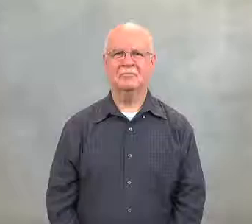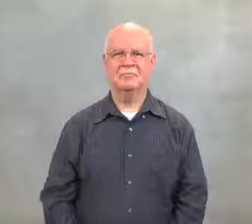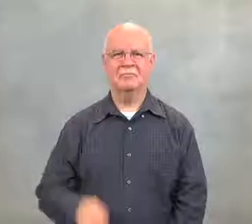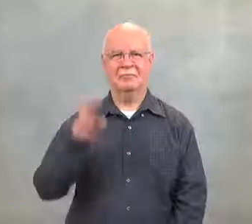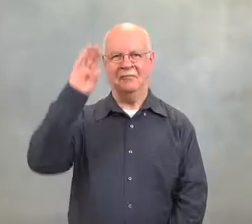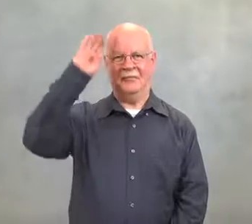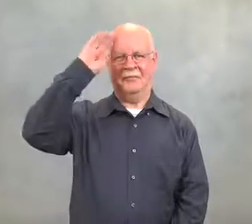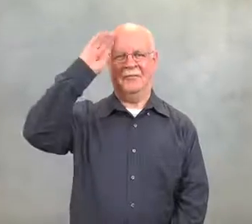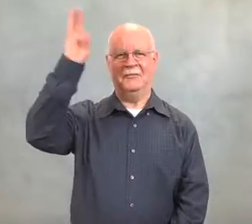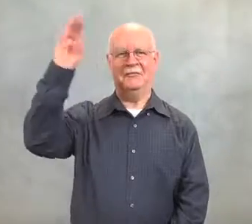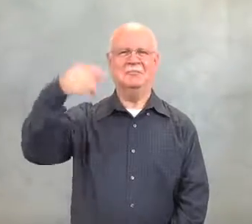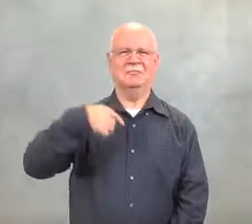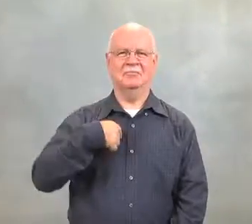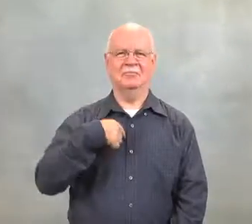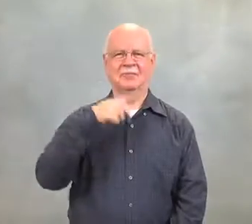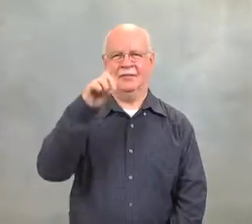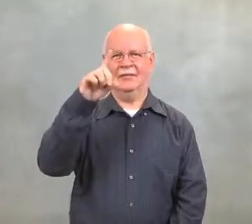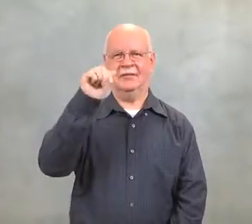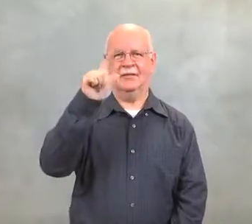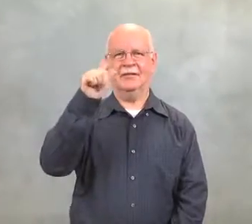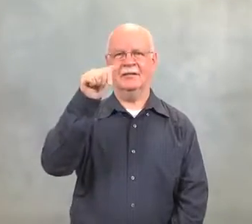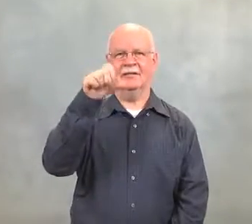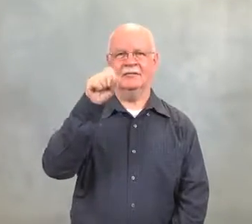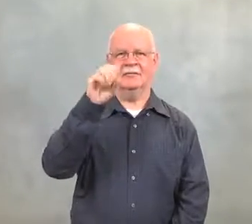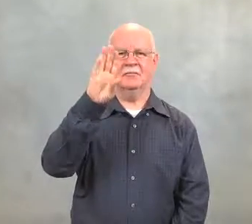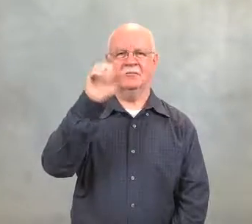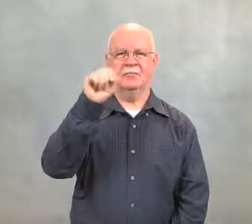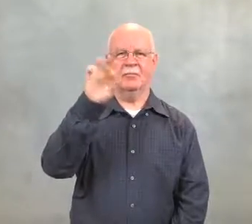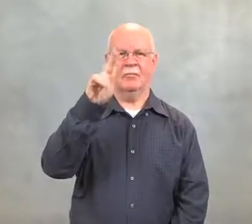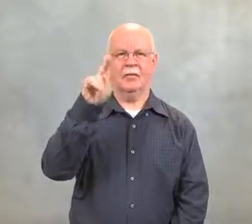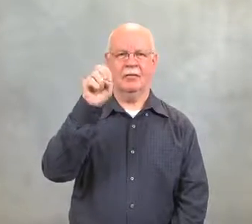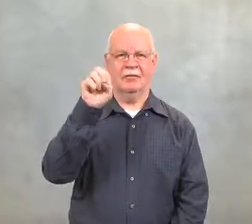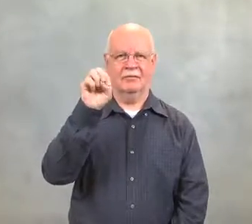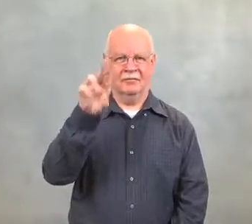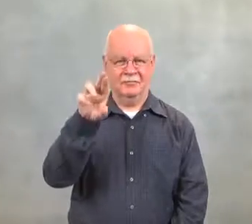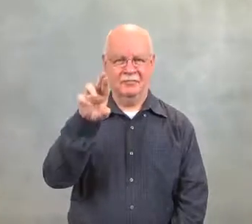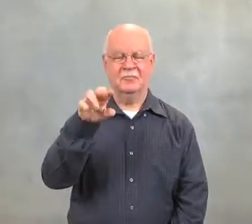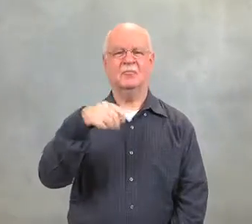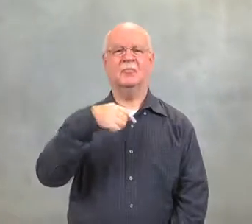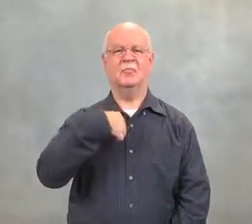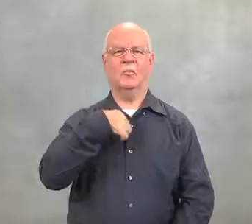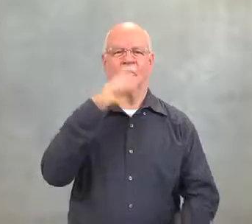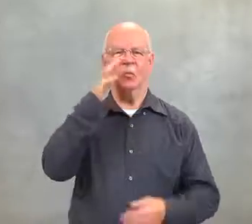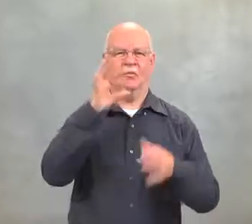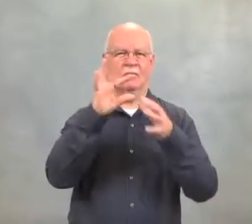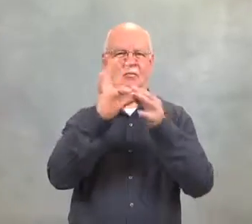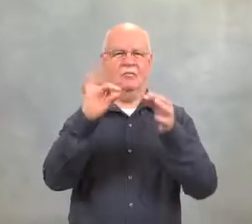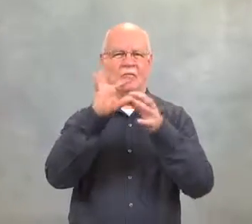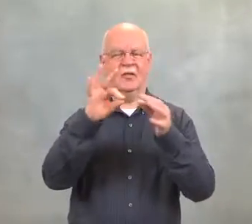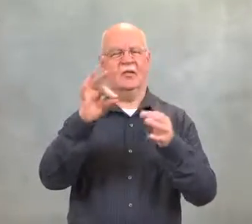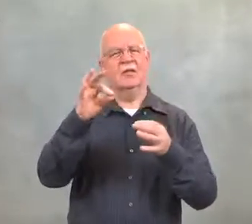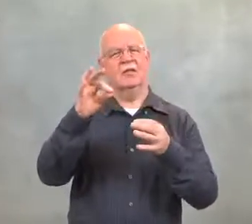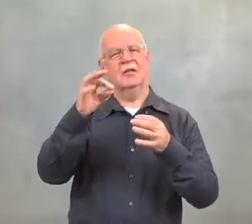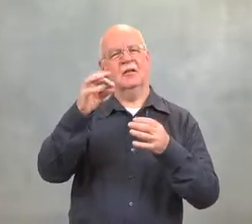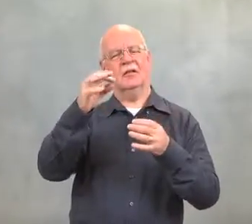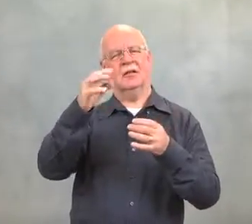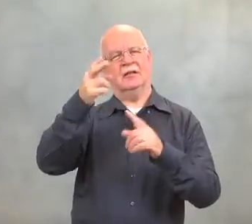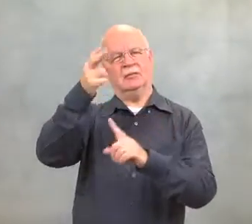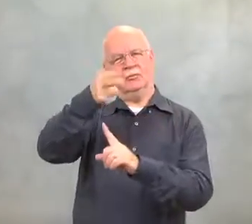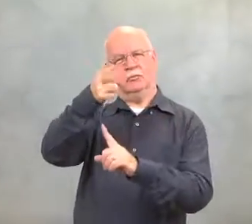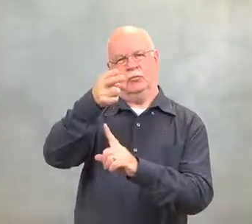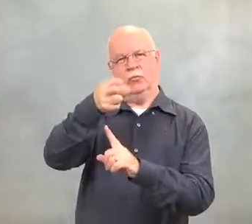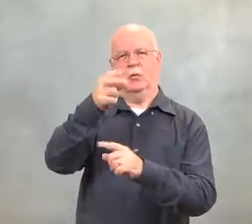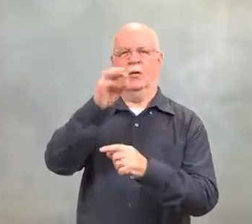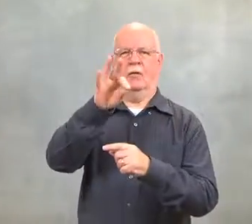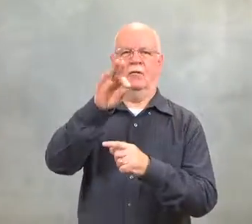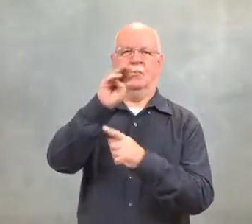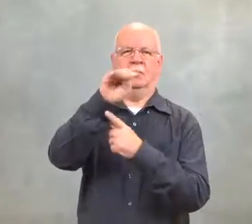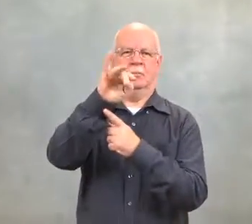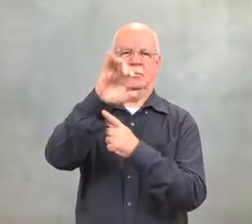Hello, I'm Dallas Barker.